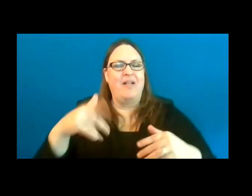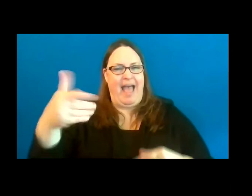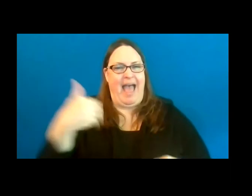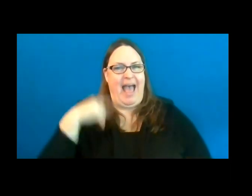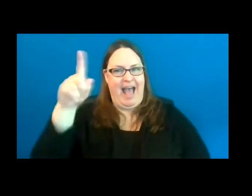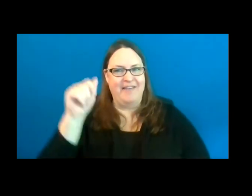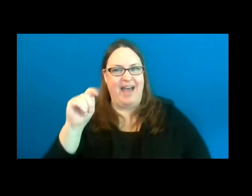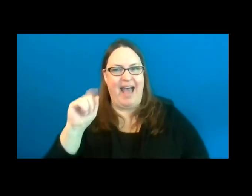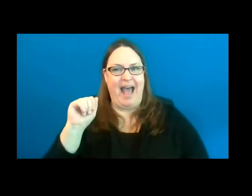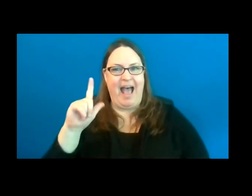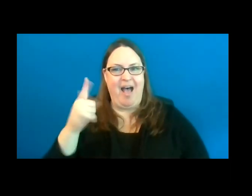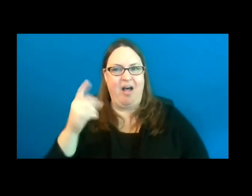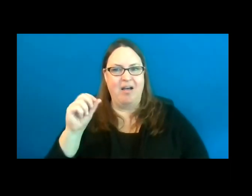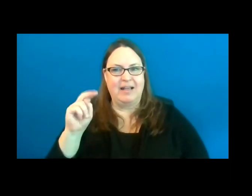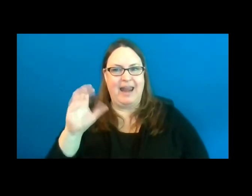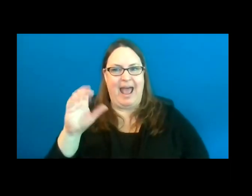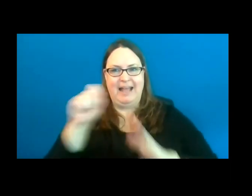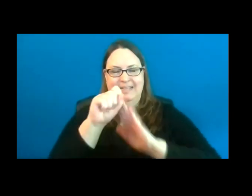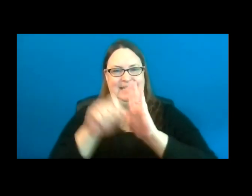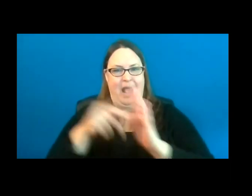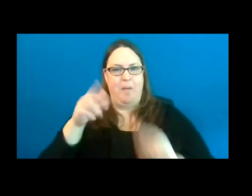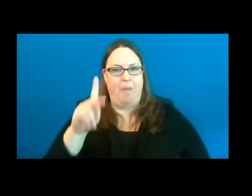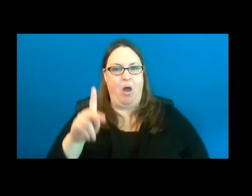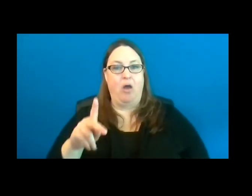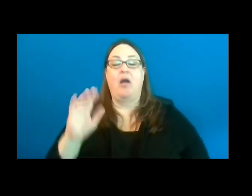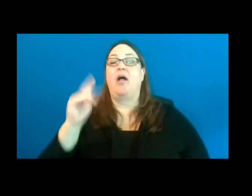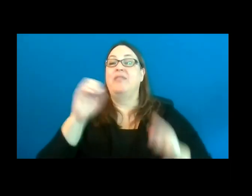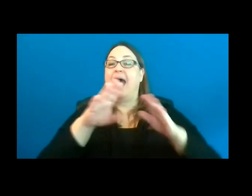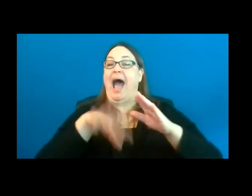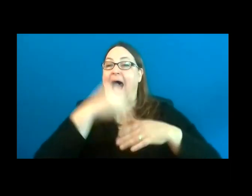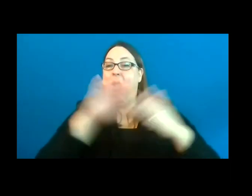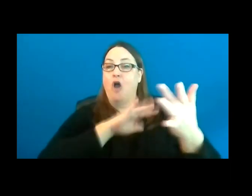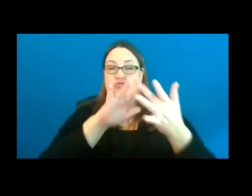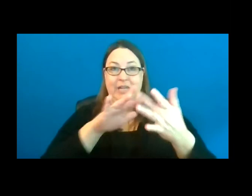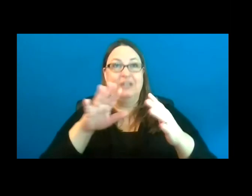In addition, our Marketing and Outreach Division staffs accessible ranges at Pontiac Lake and